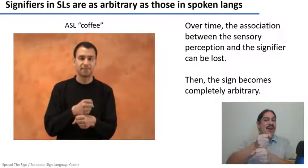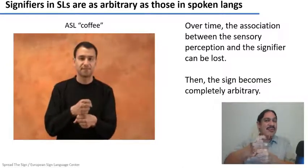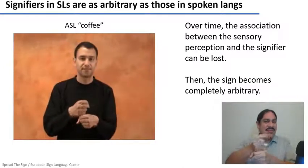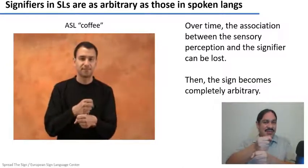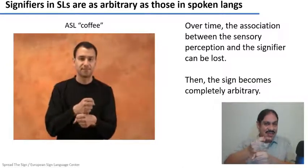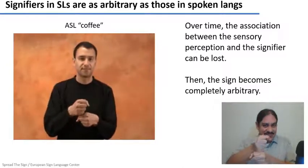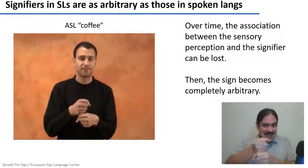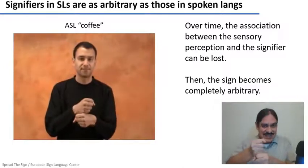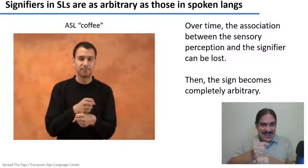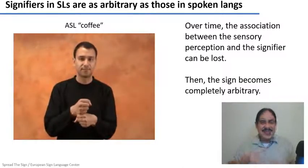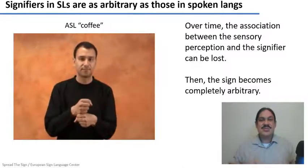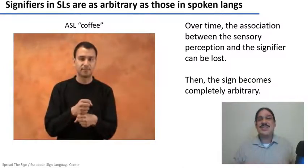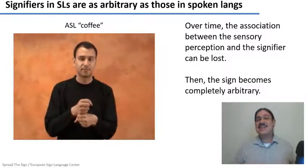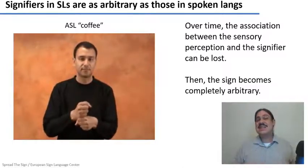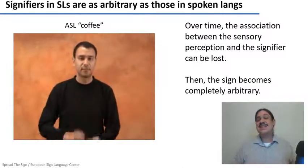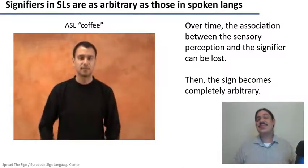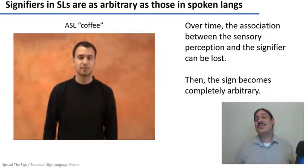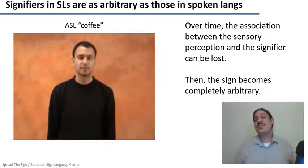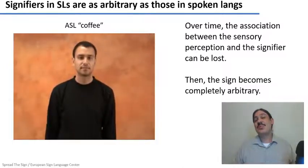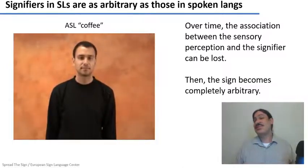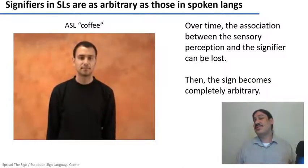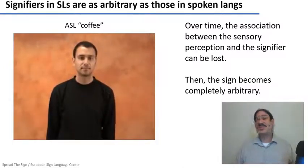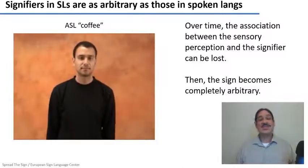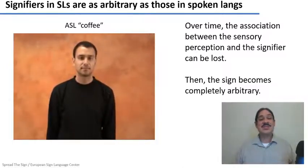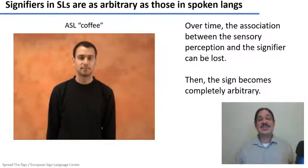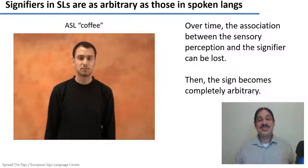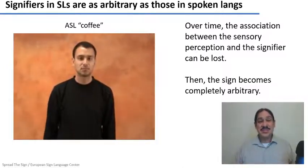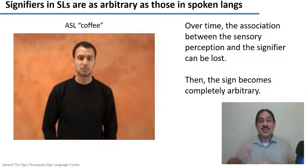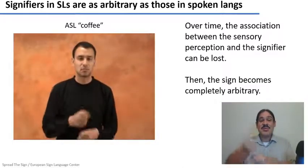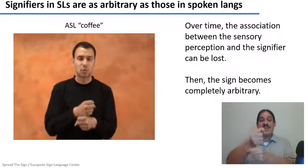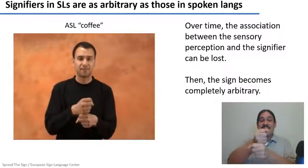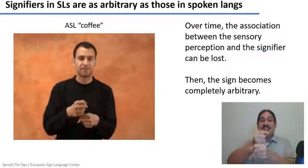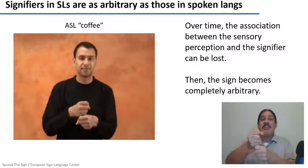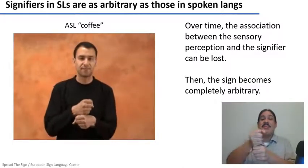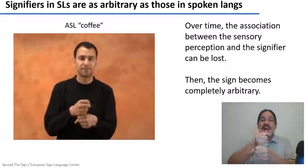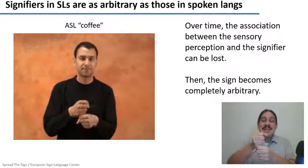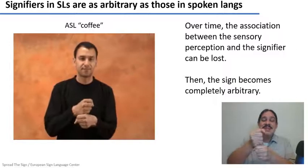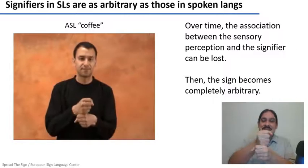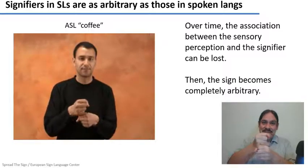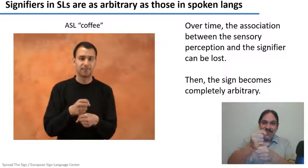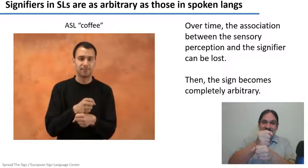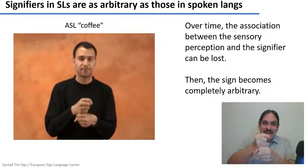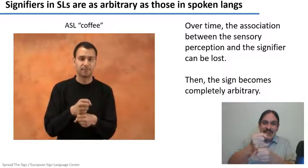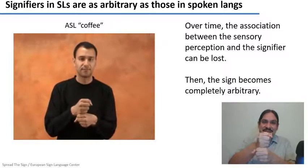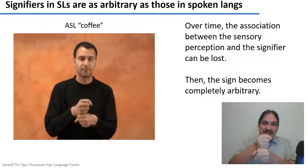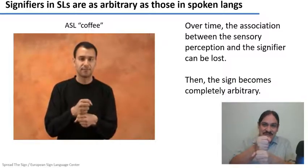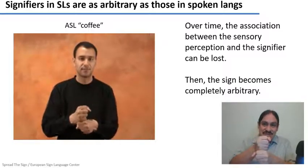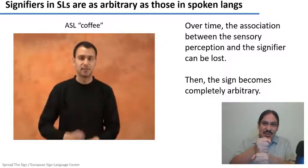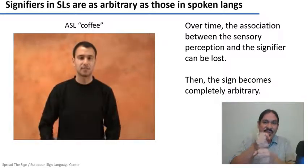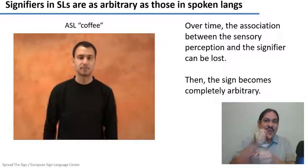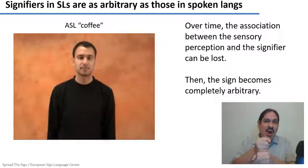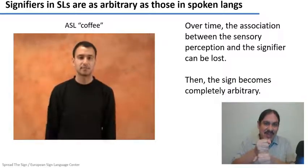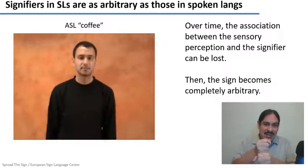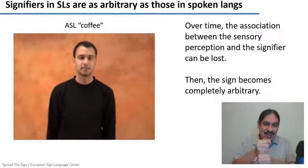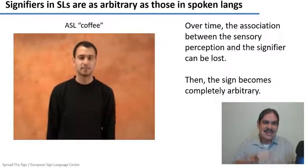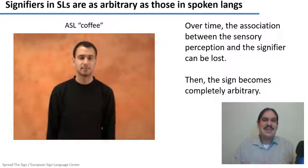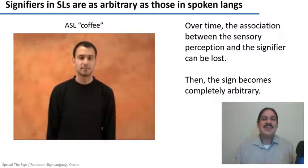but if you...if you use ASL today, there's no way that this uh...has any connection to how you